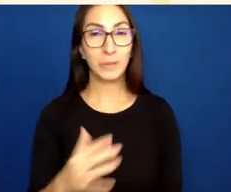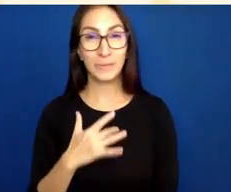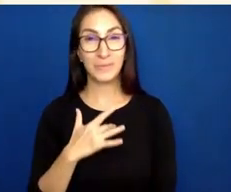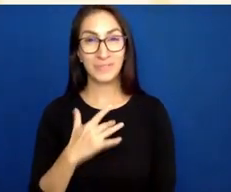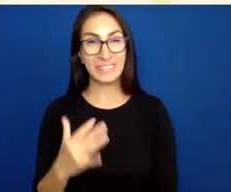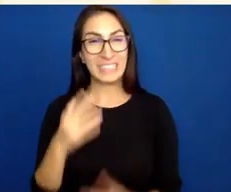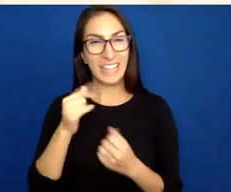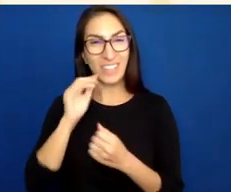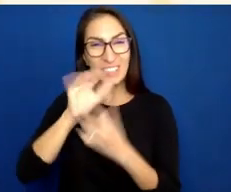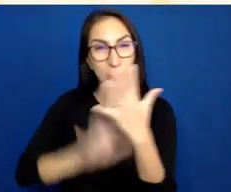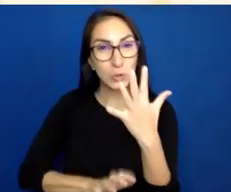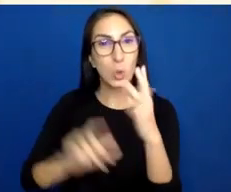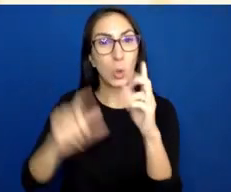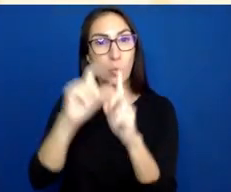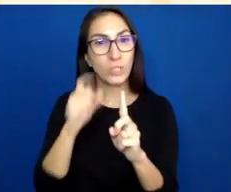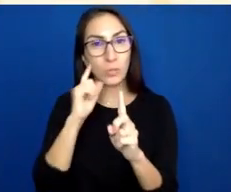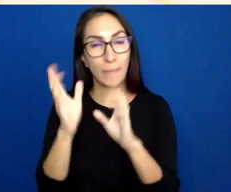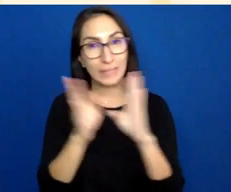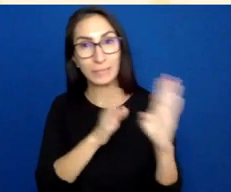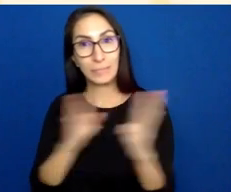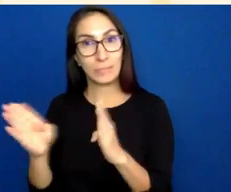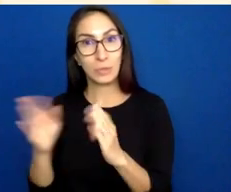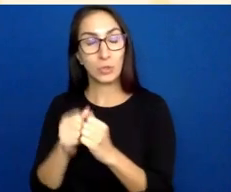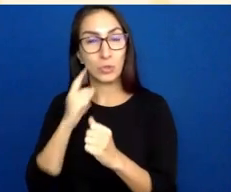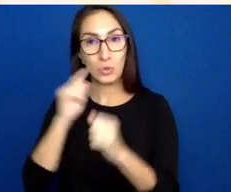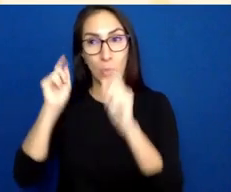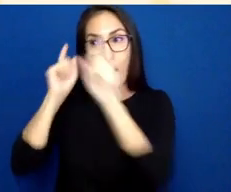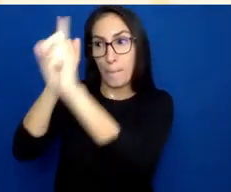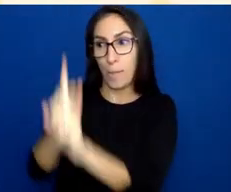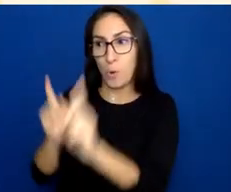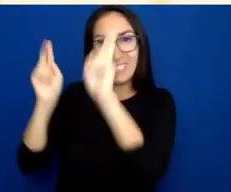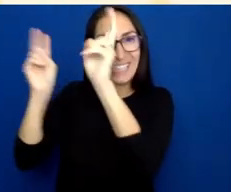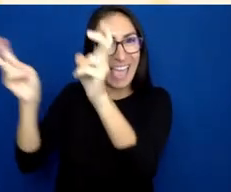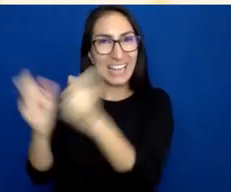with the plain language, and the bullet points, and the headings. It's just easier to absorb.